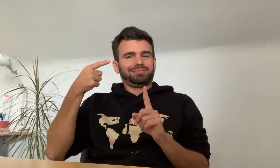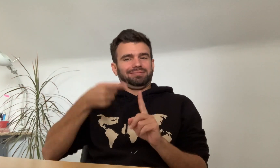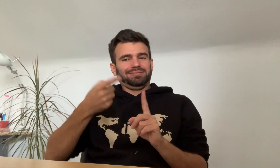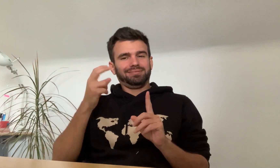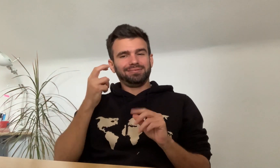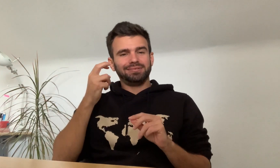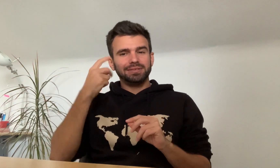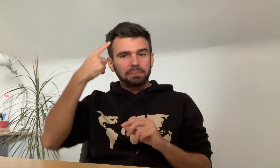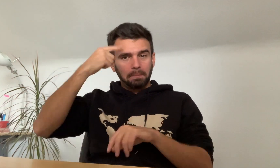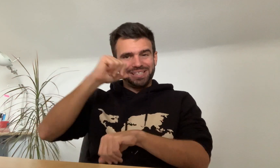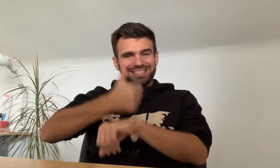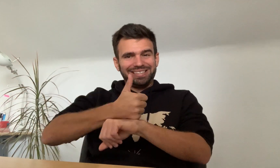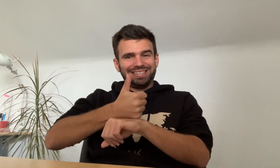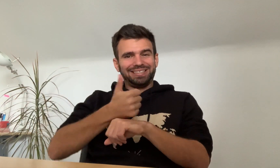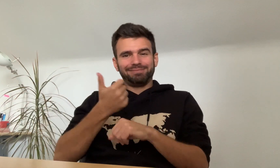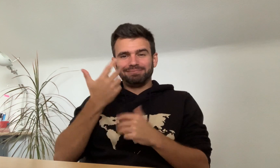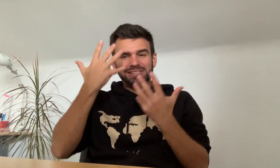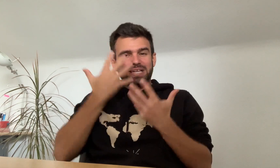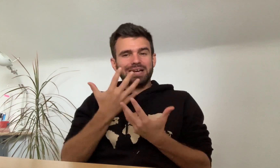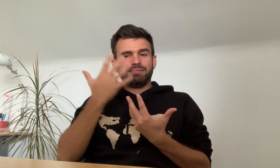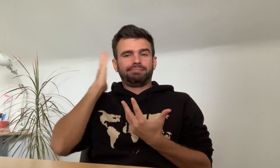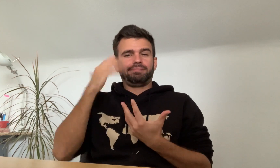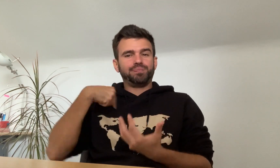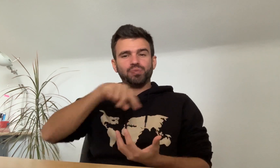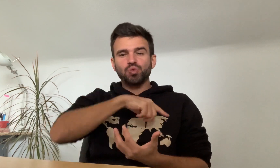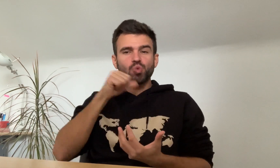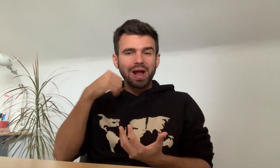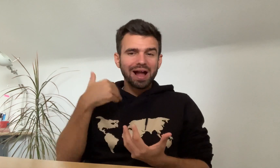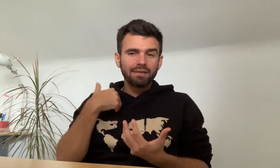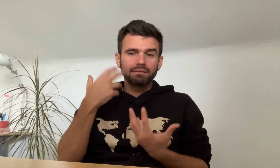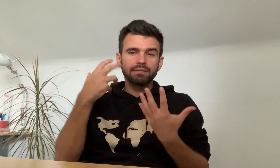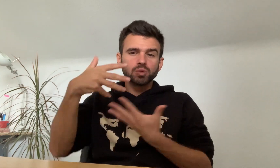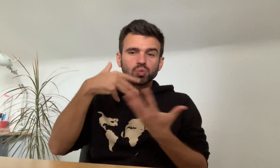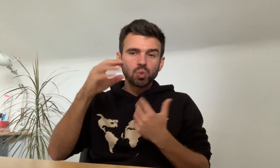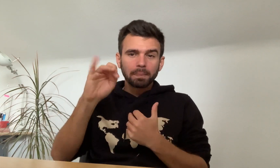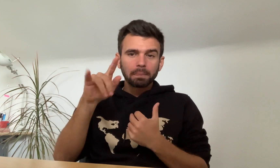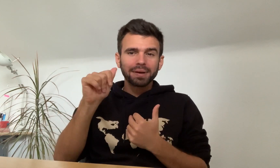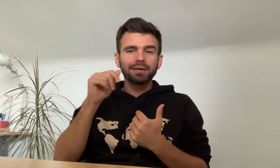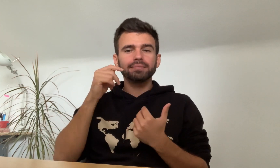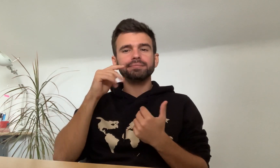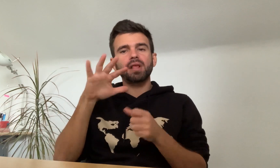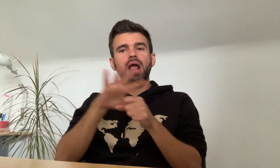It’s sad, back then we didn’t have social media